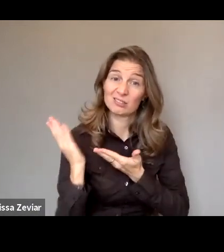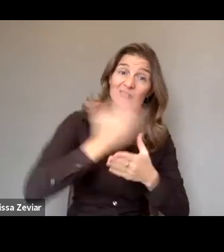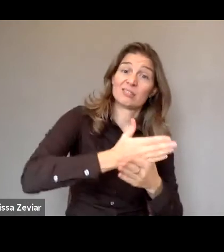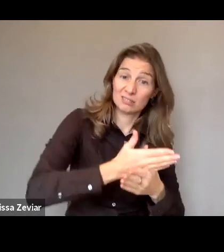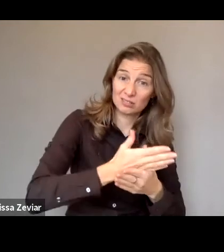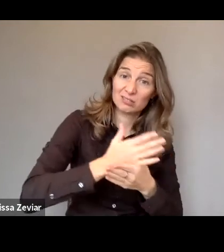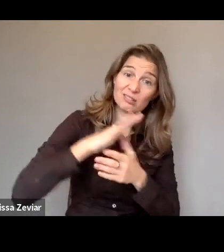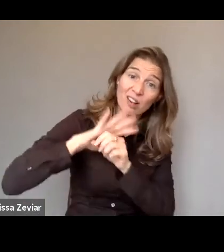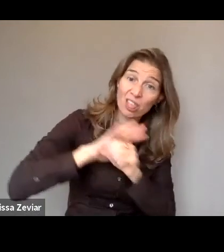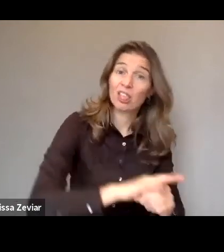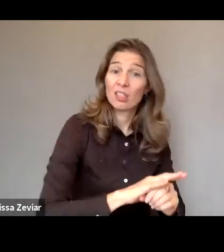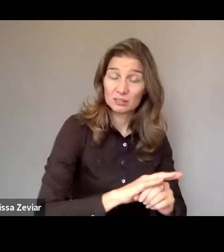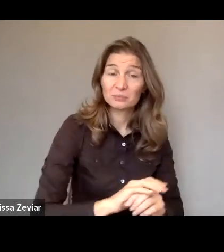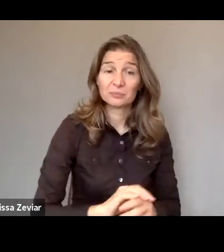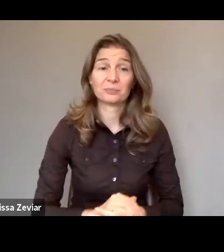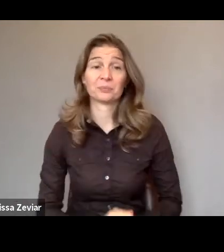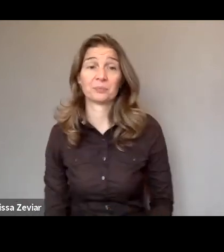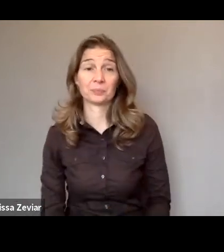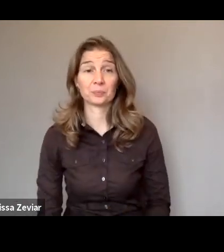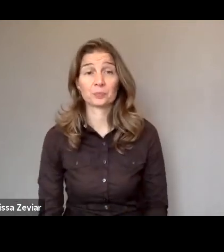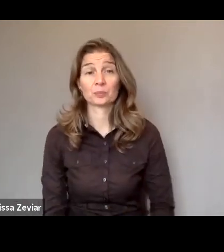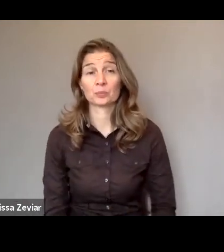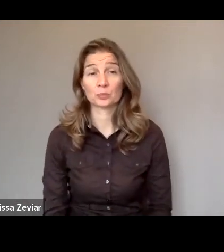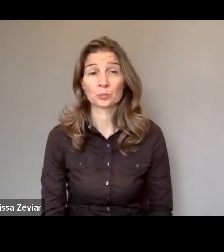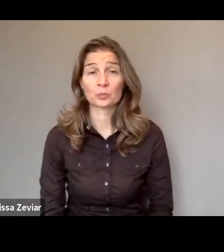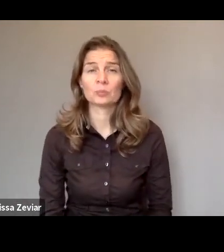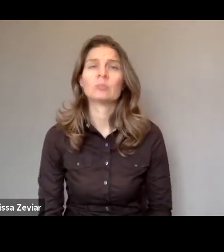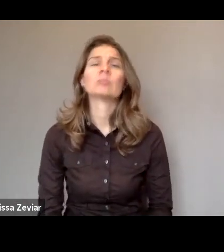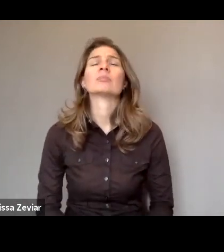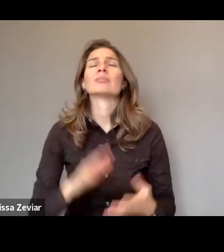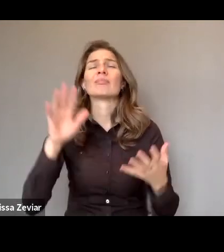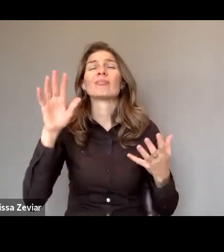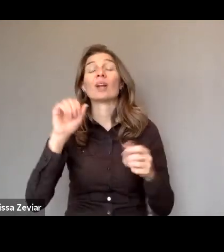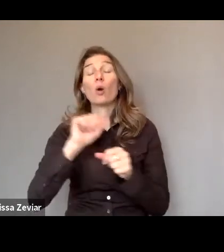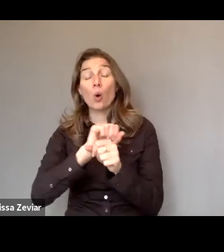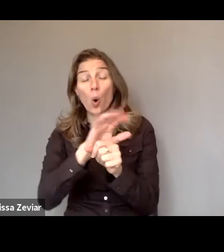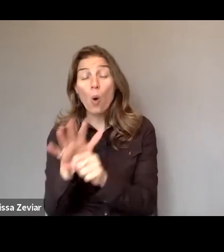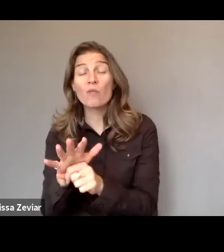This violence existed before the COVID-19 pandemic appeared